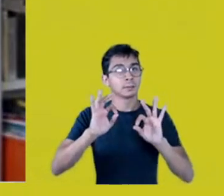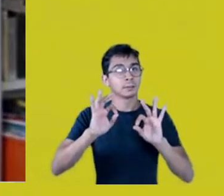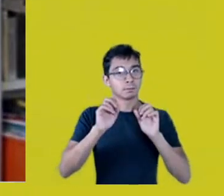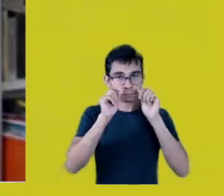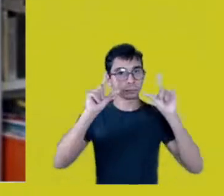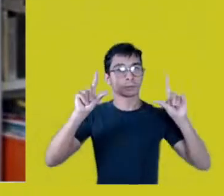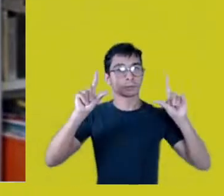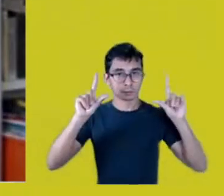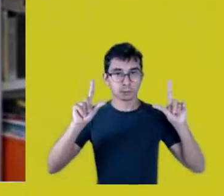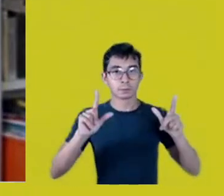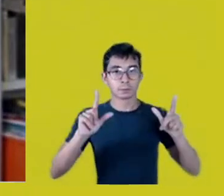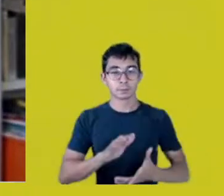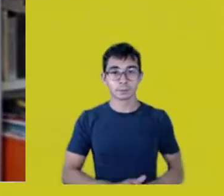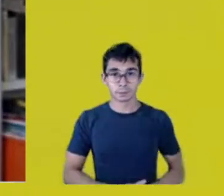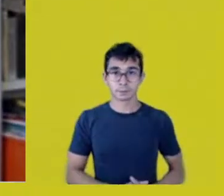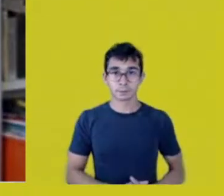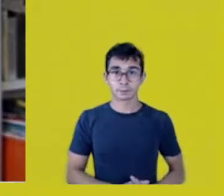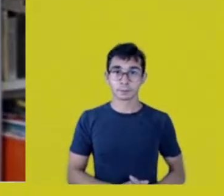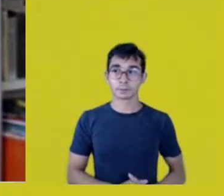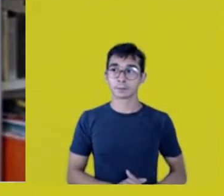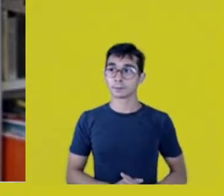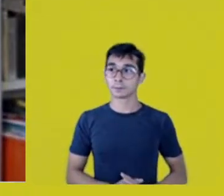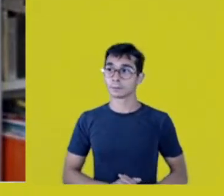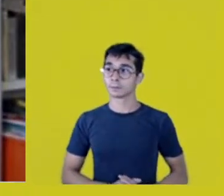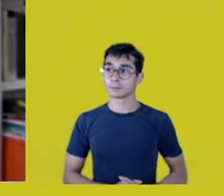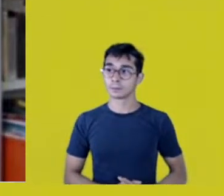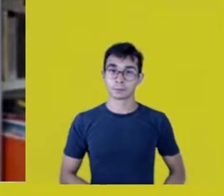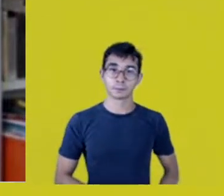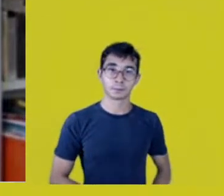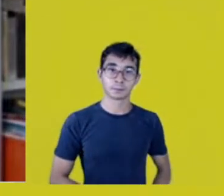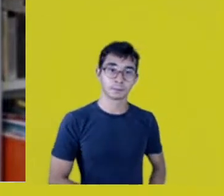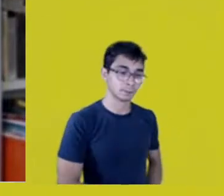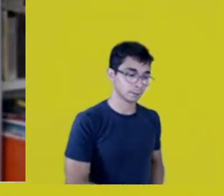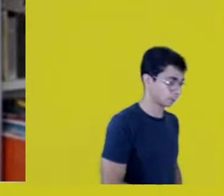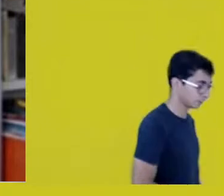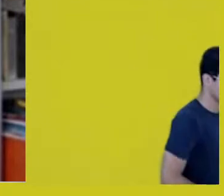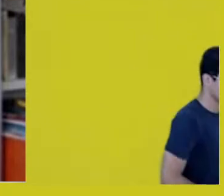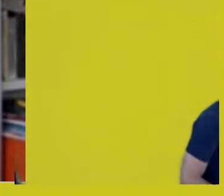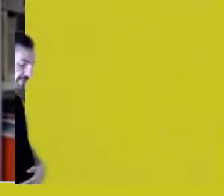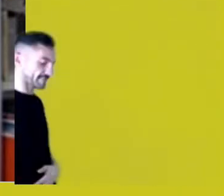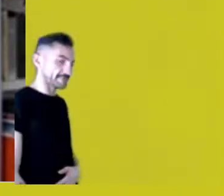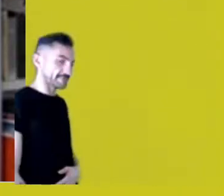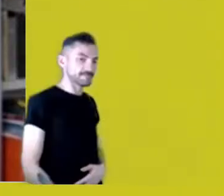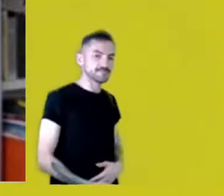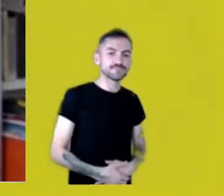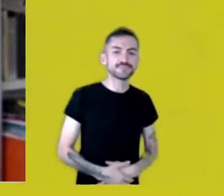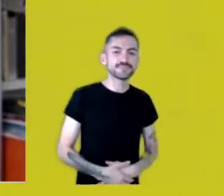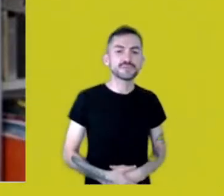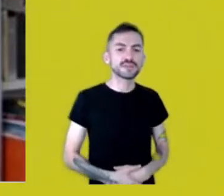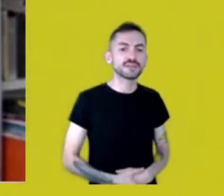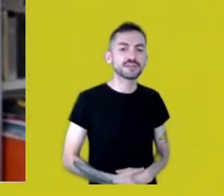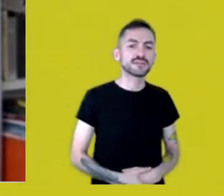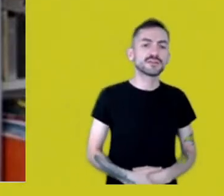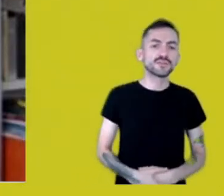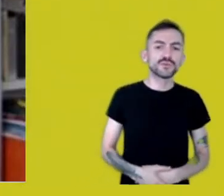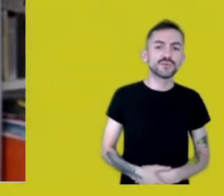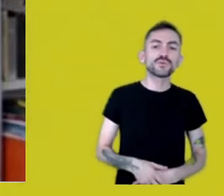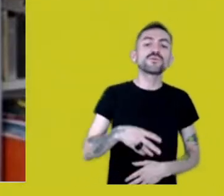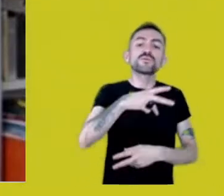I feel thankful, for instance, when you use words in your own languages,